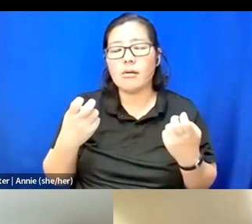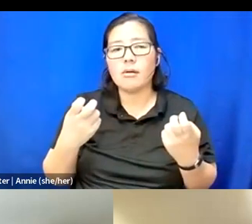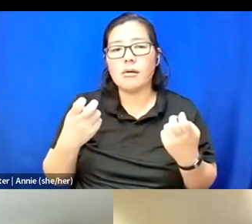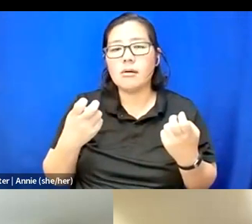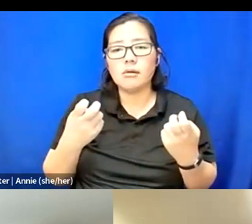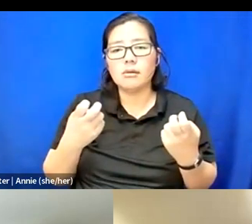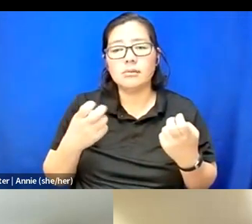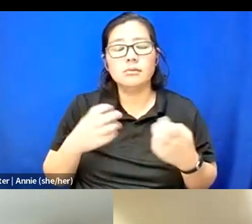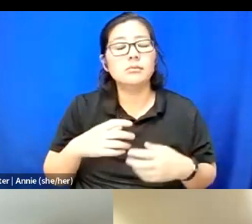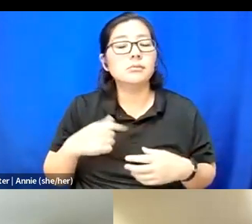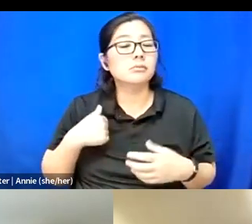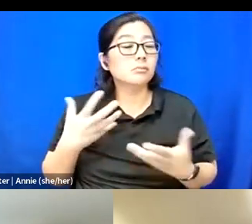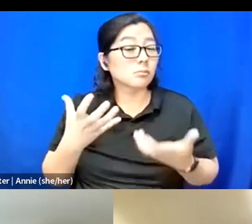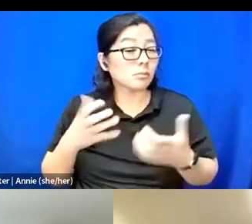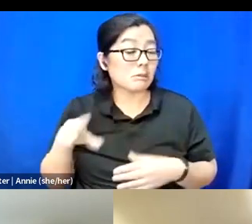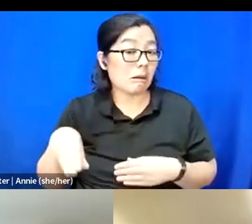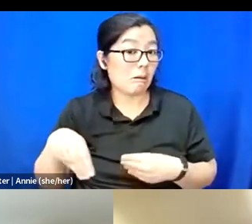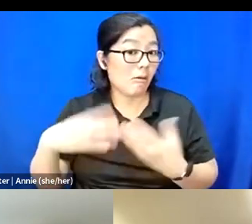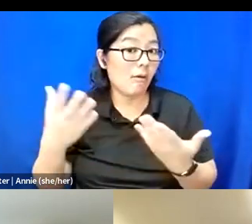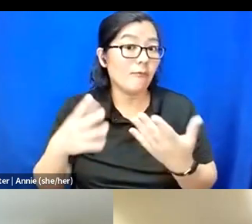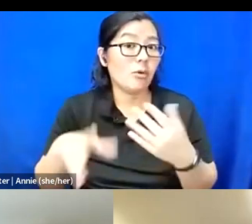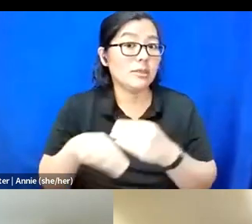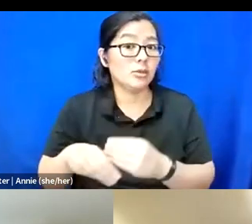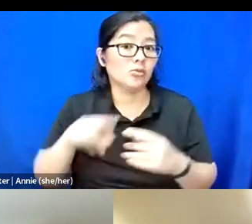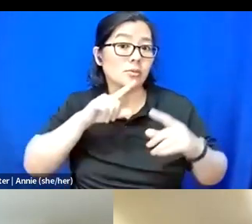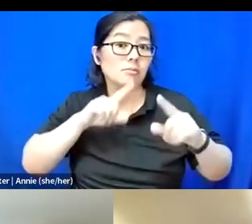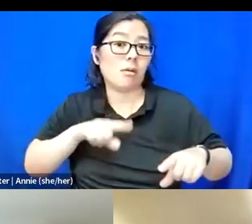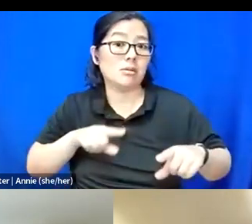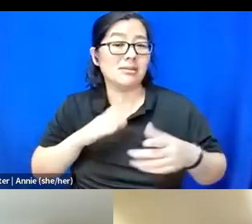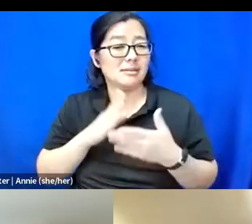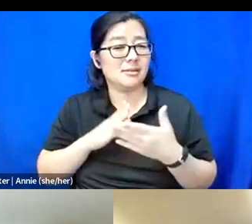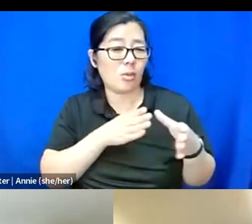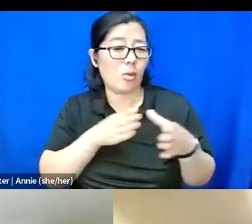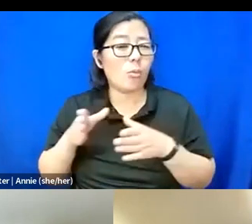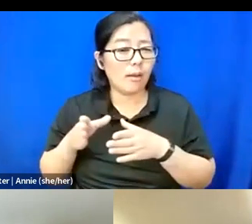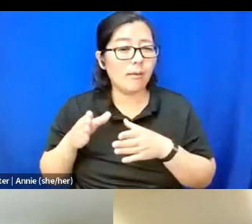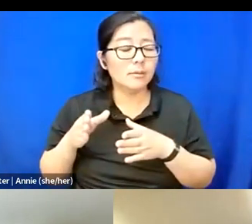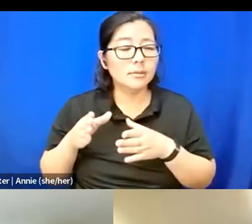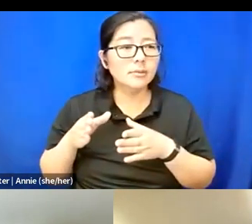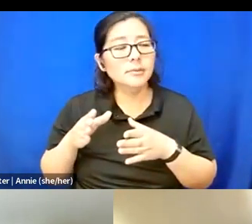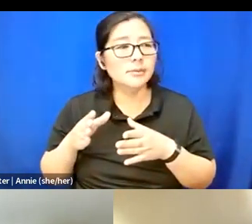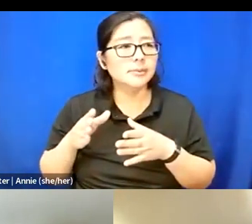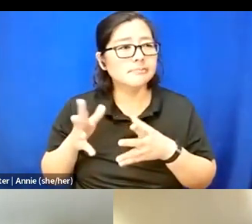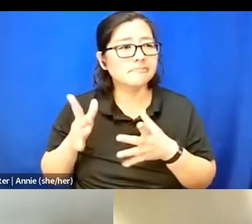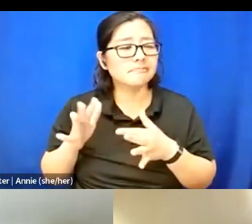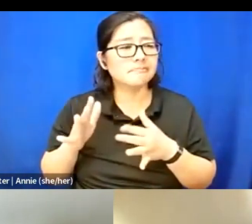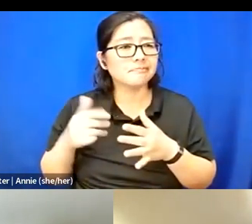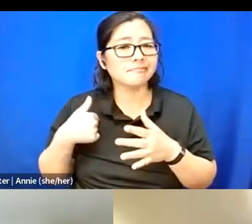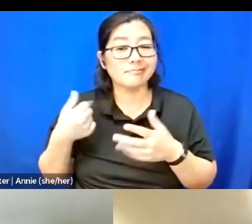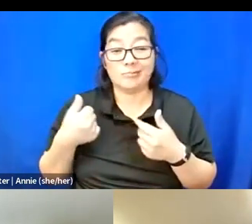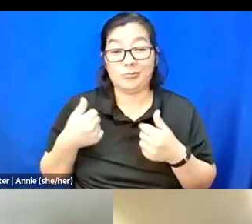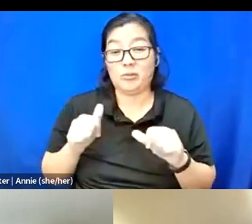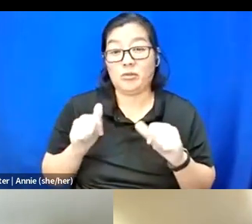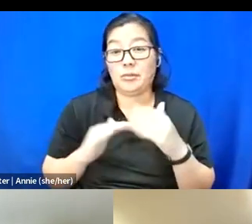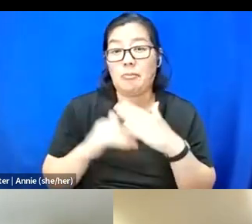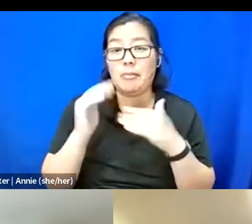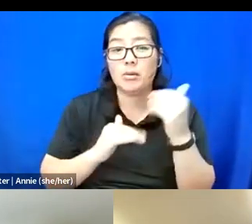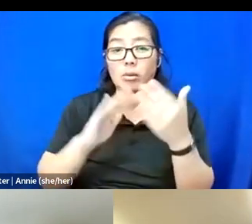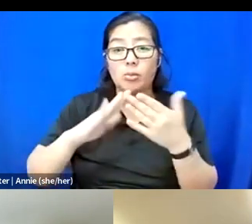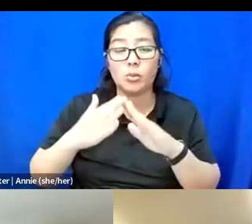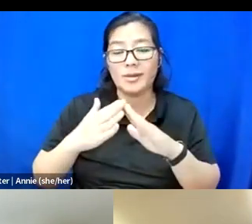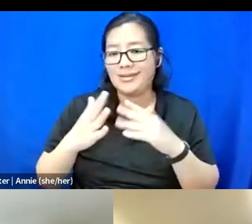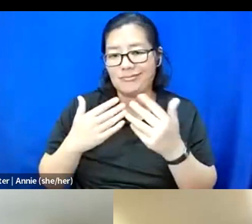I wanted to, like, offer like an additional response to some of the ways that I've tried